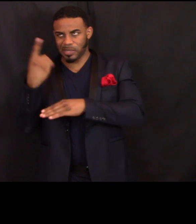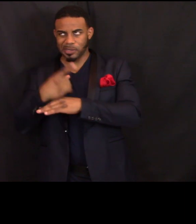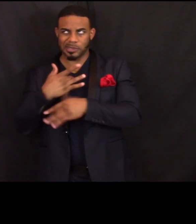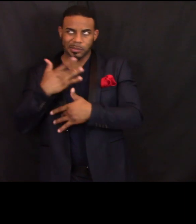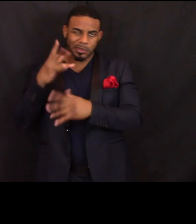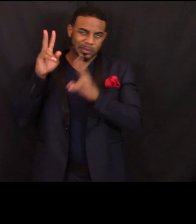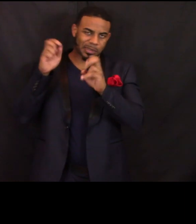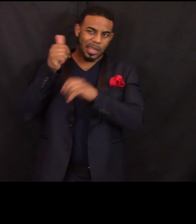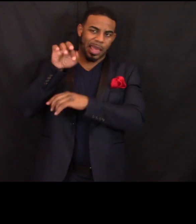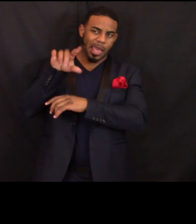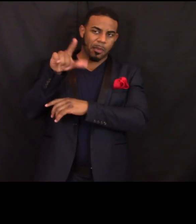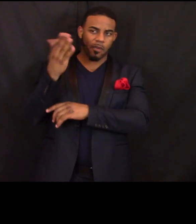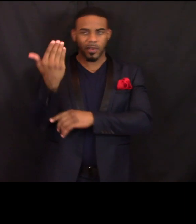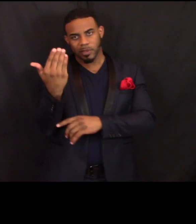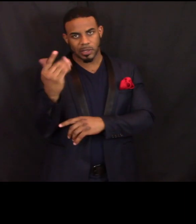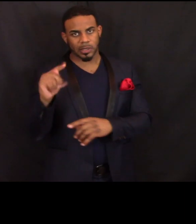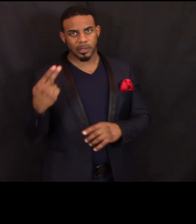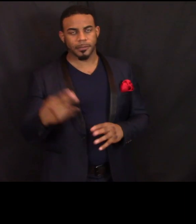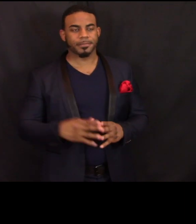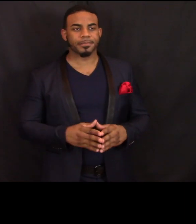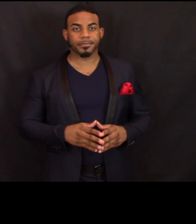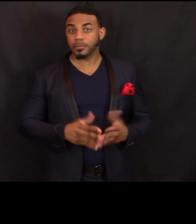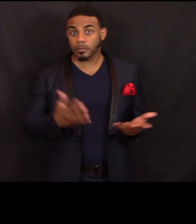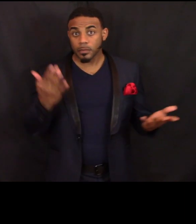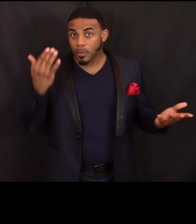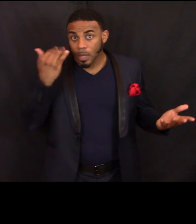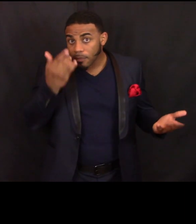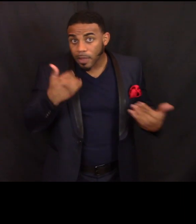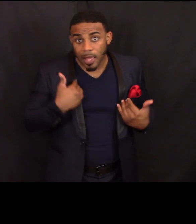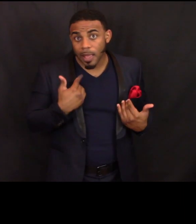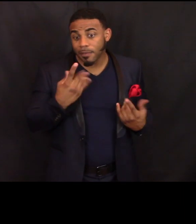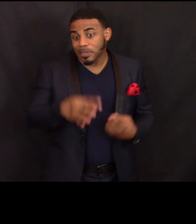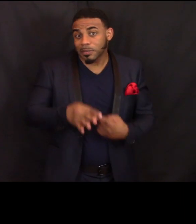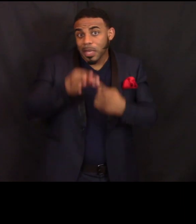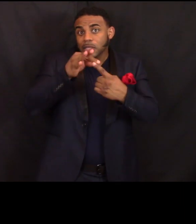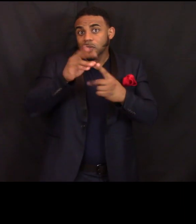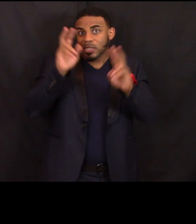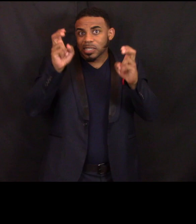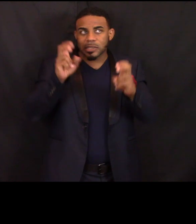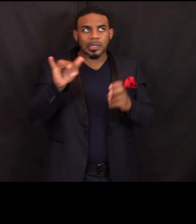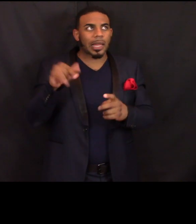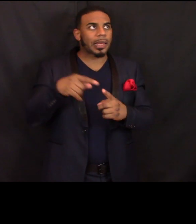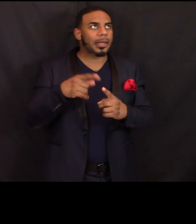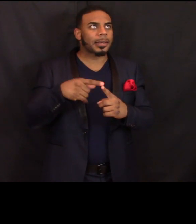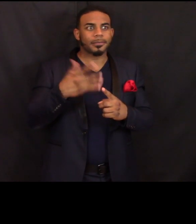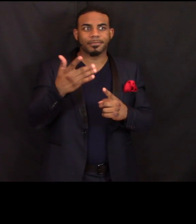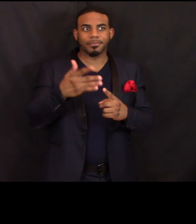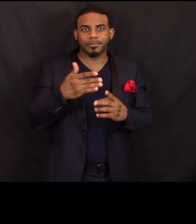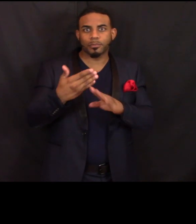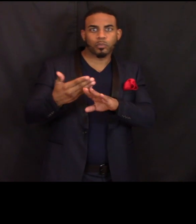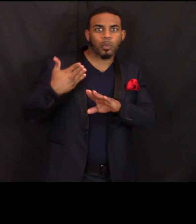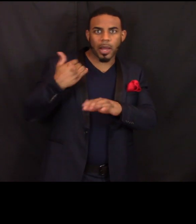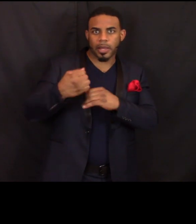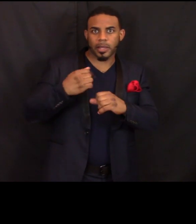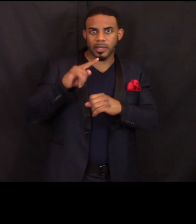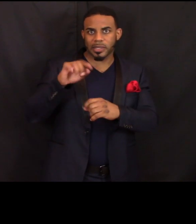If you have a specialty issue such as a prior year tax return, you know, or you've got a back tax issue